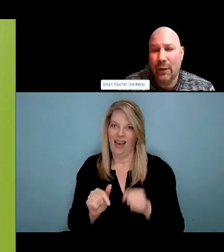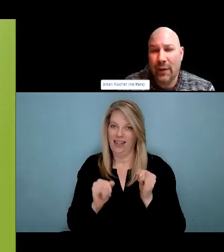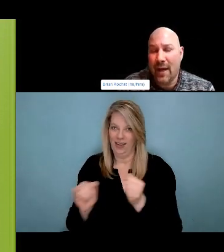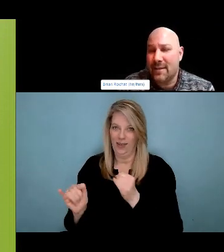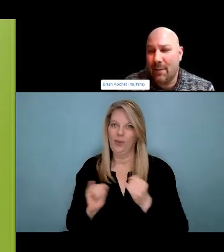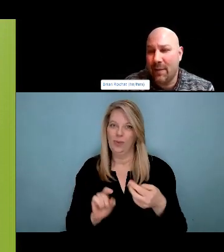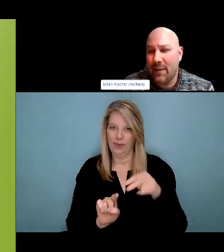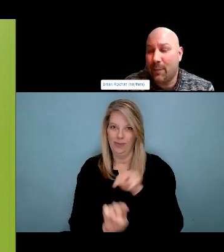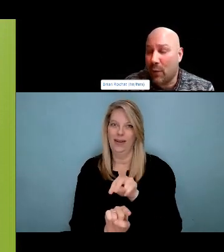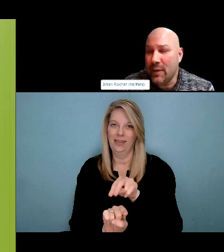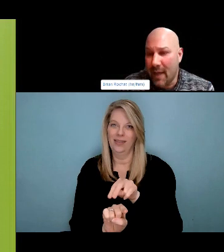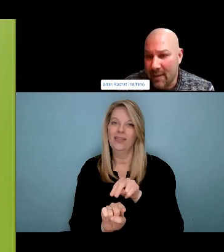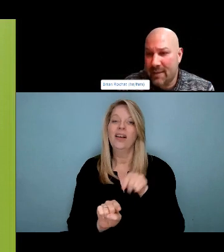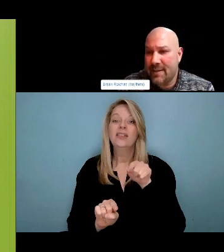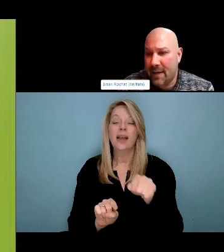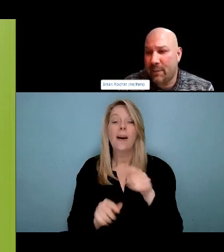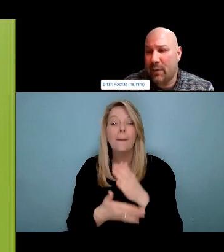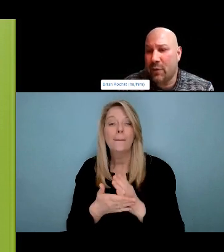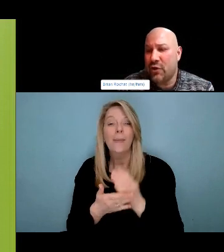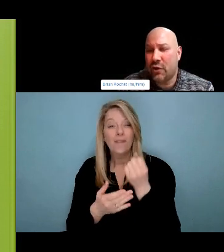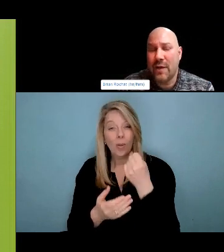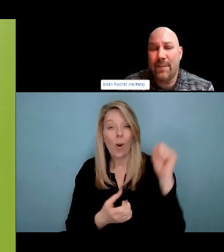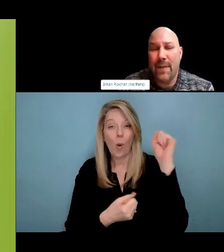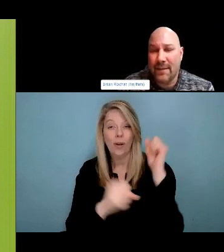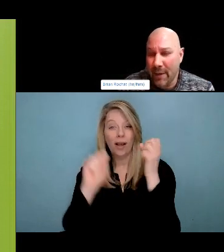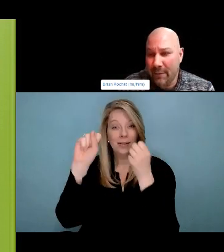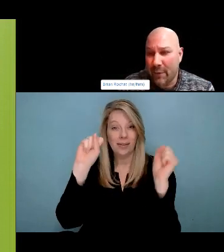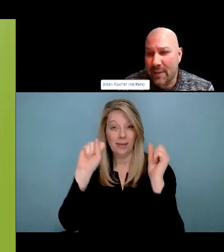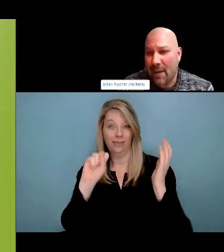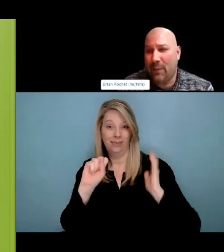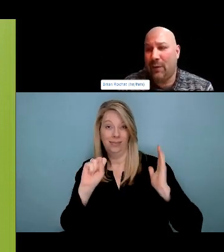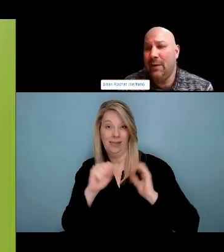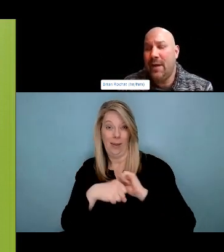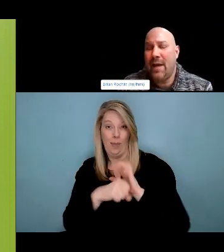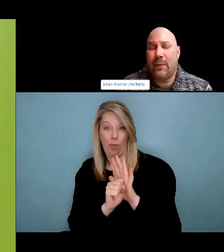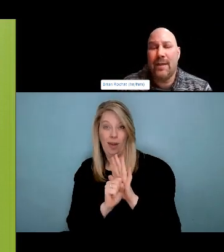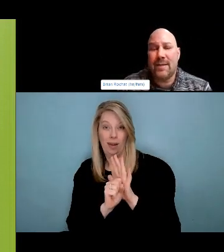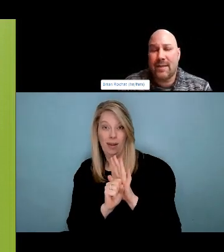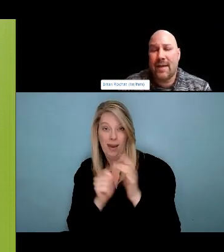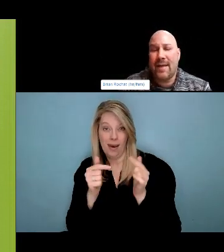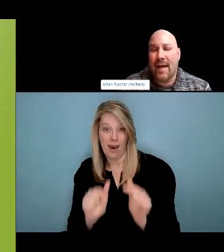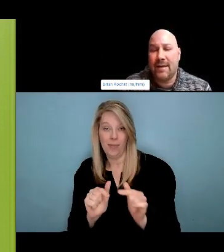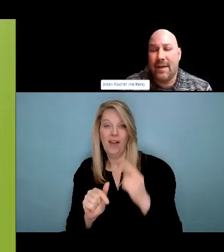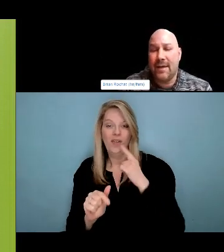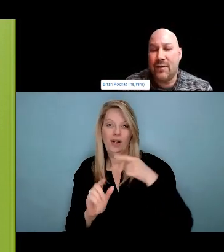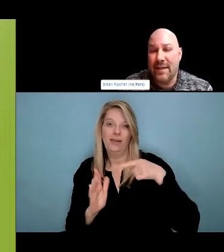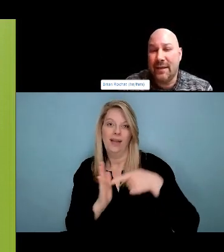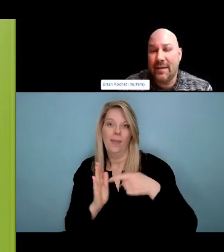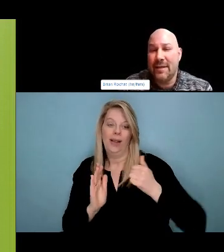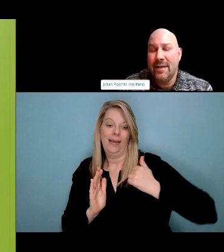Are treated the most poorly when it comes to accessing health care services. So really